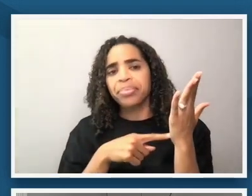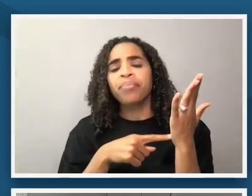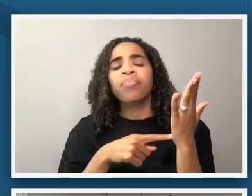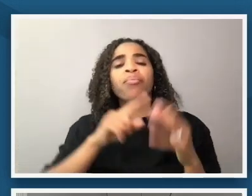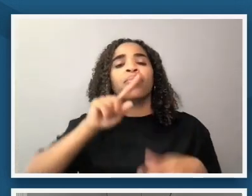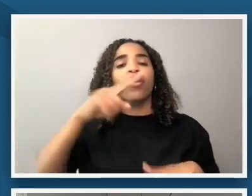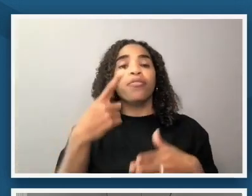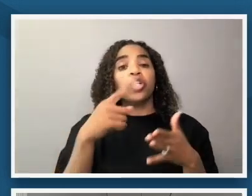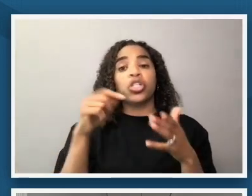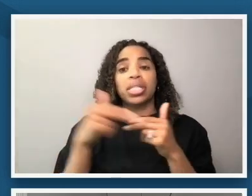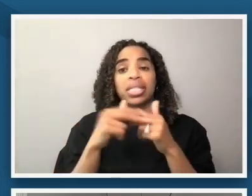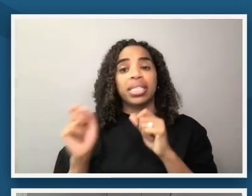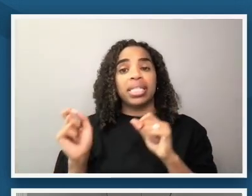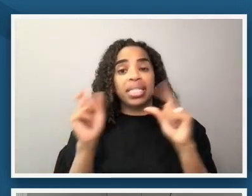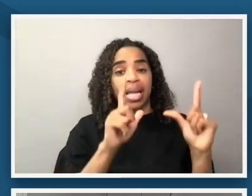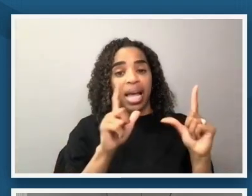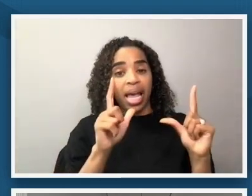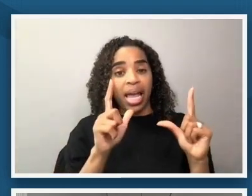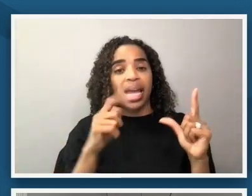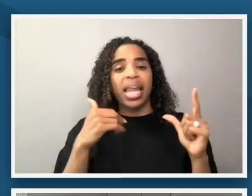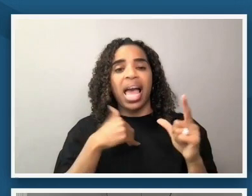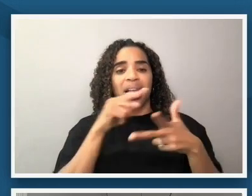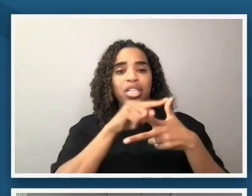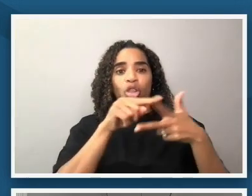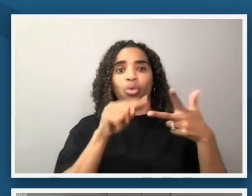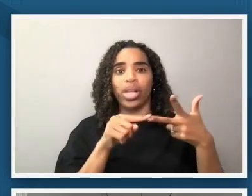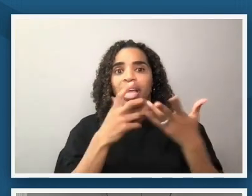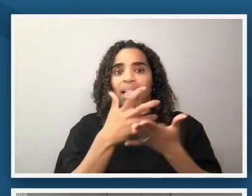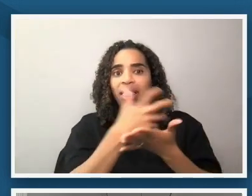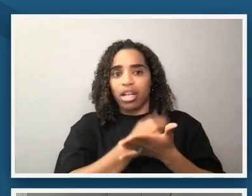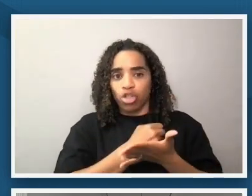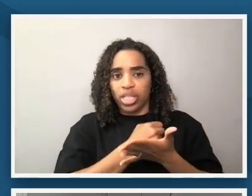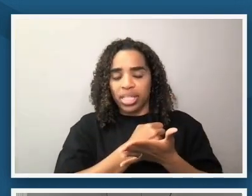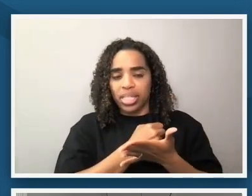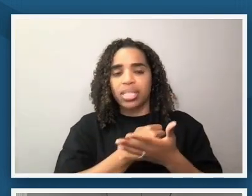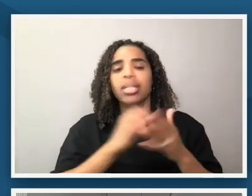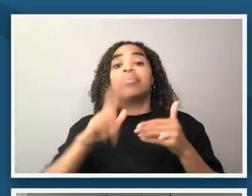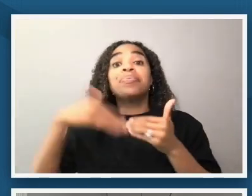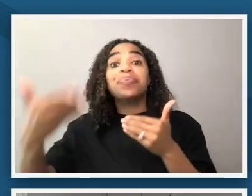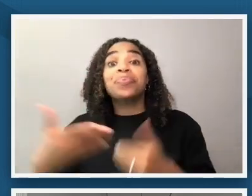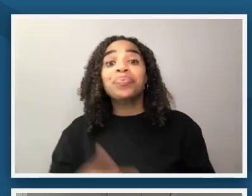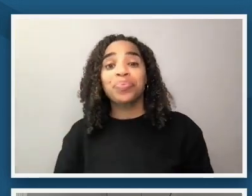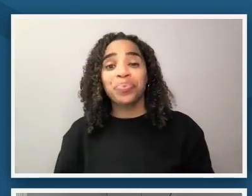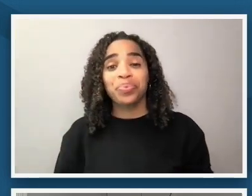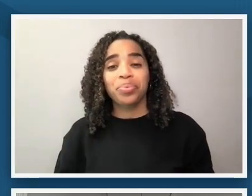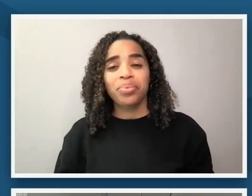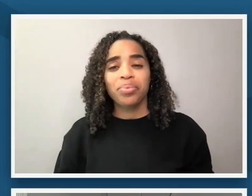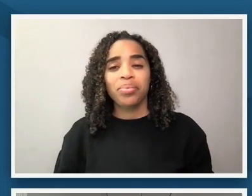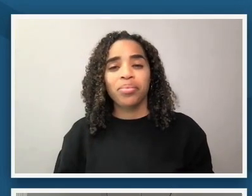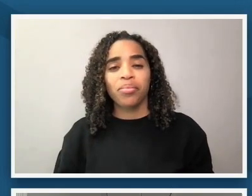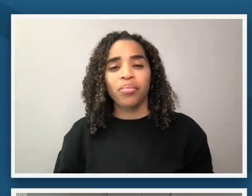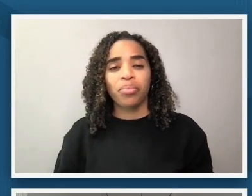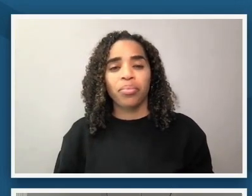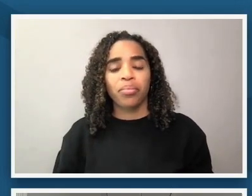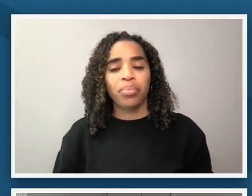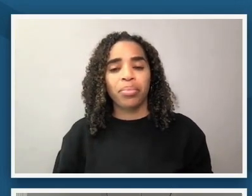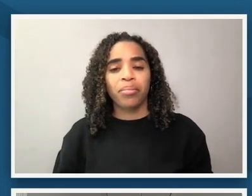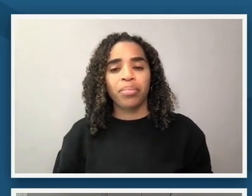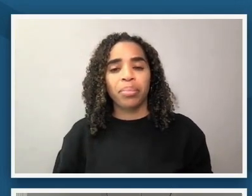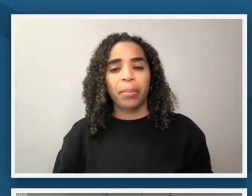there are three learning lab collections take us through to the next one